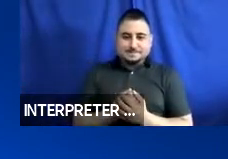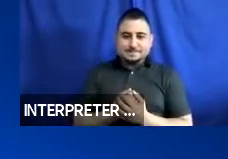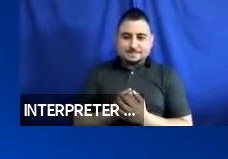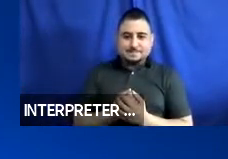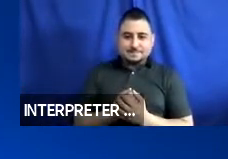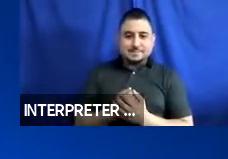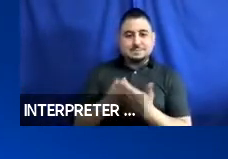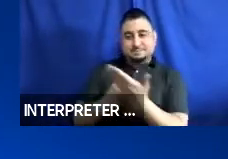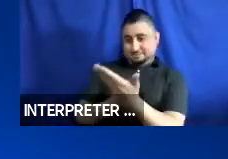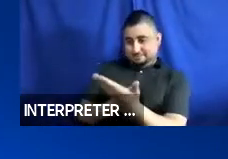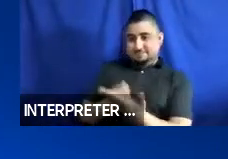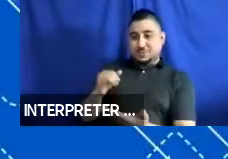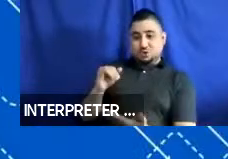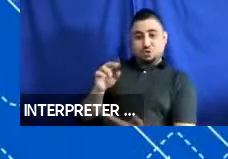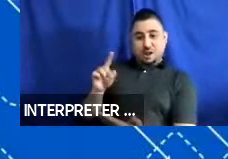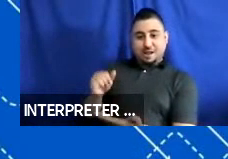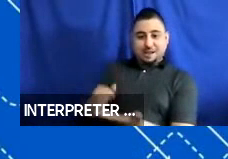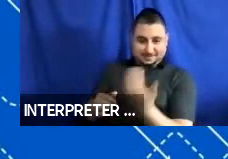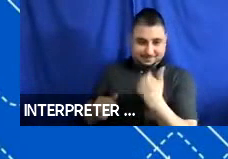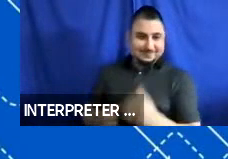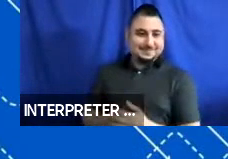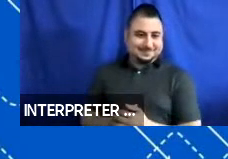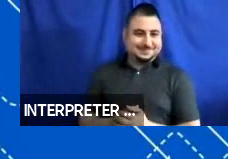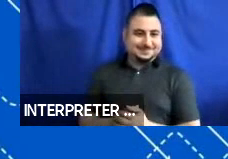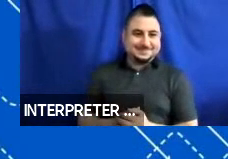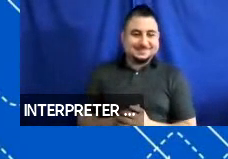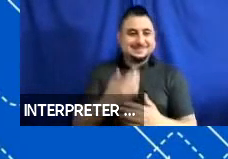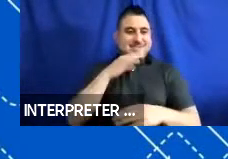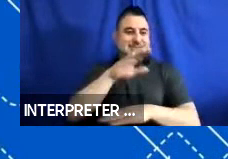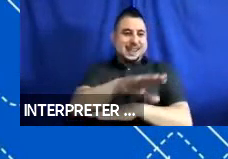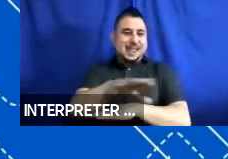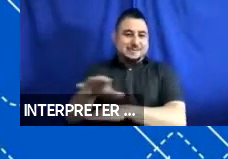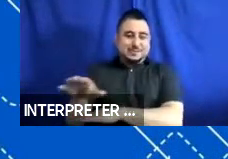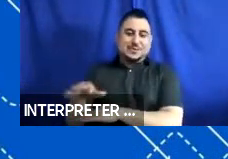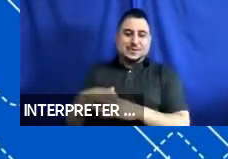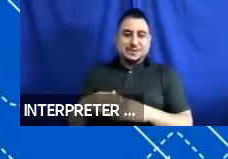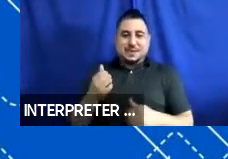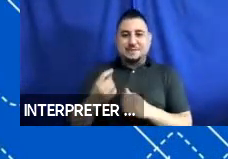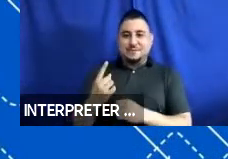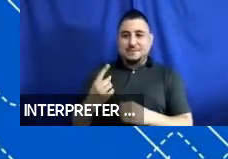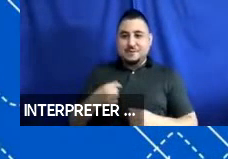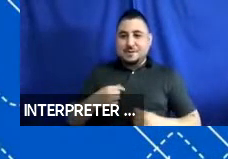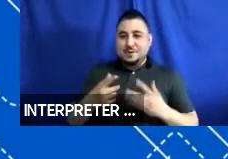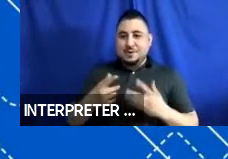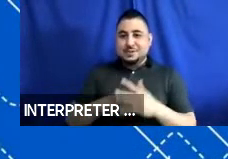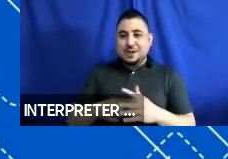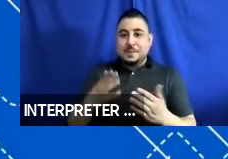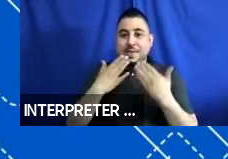Good afternoon, everyone. I want to start by thanking the U.S. Access